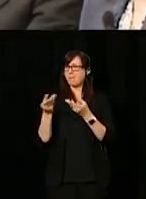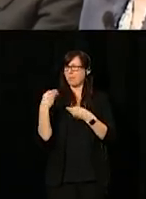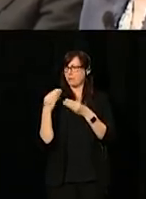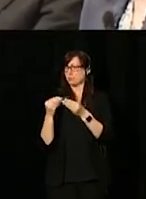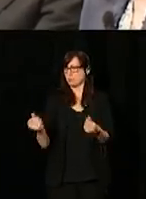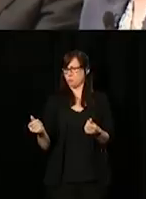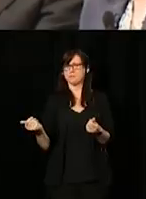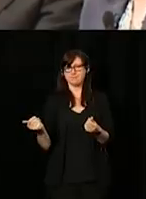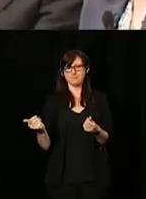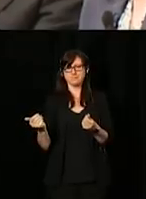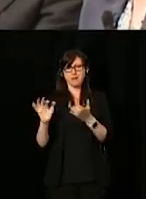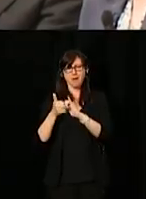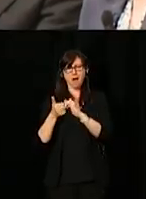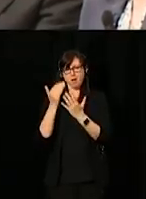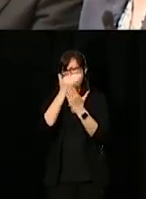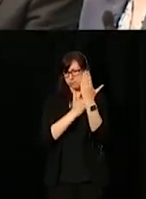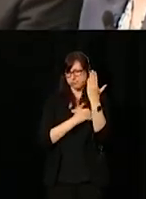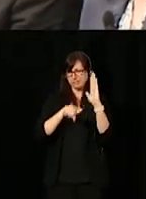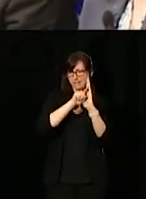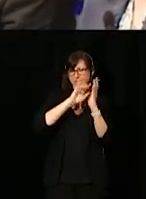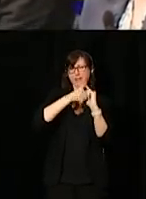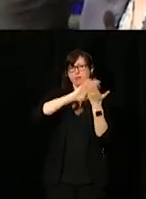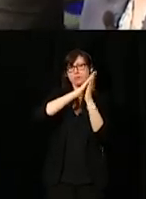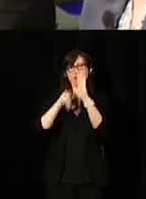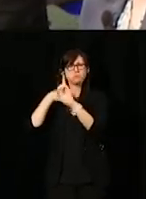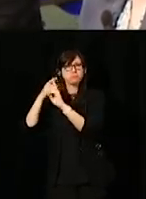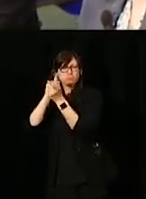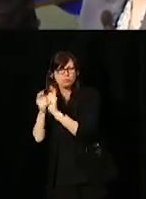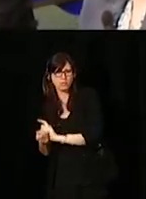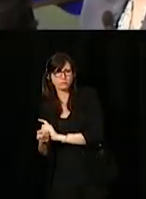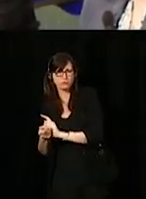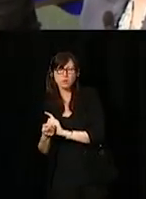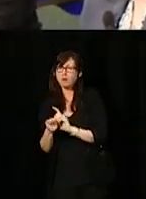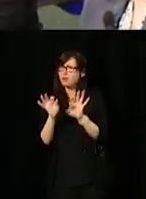This is a way we can change these things. So, you gave us not just problems, but you gave us solutions.